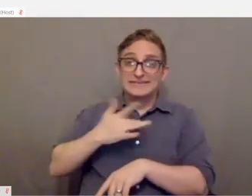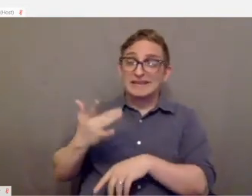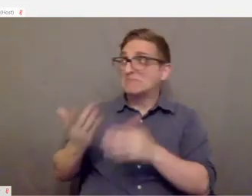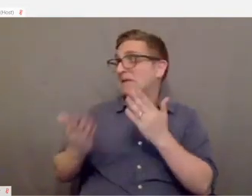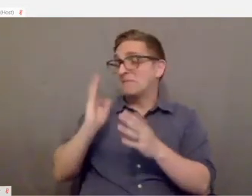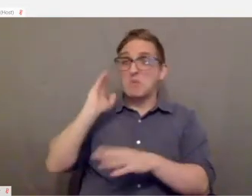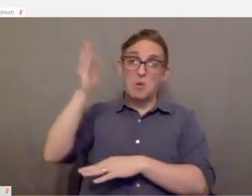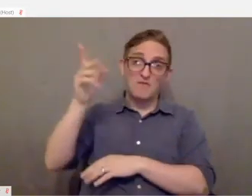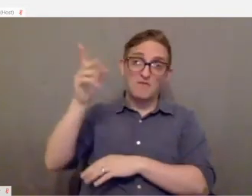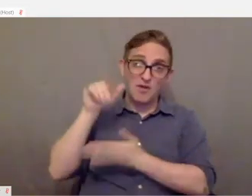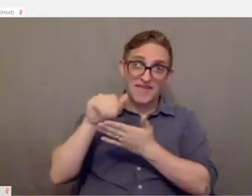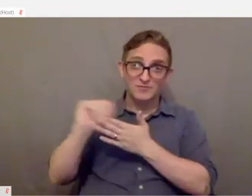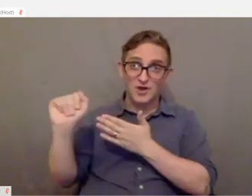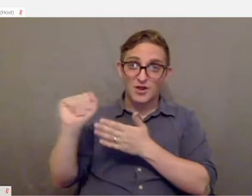And you're getting it for $100.